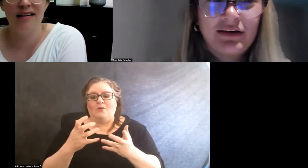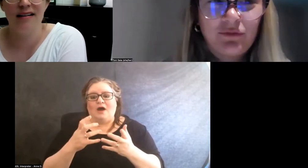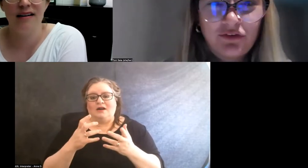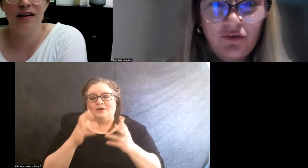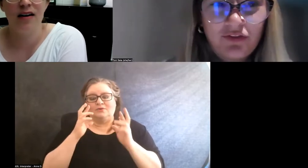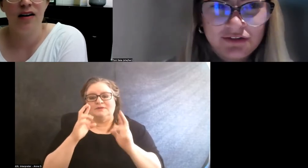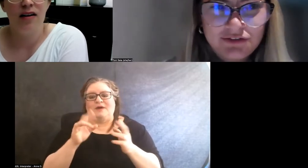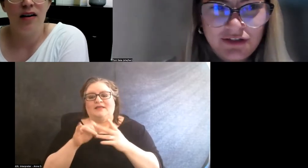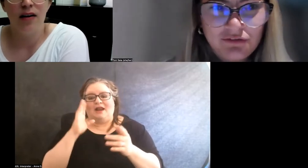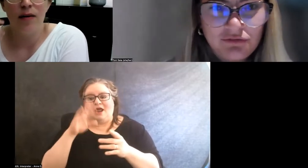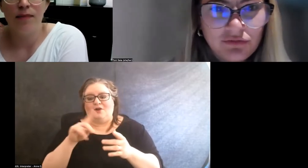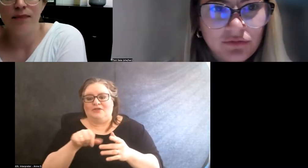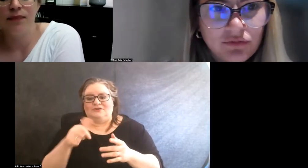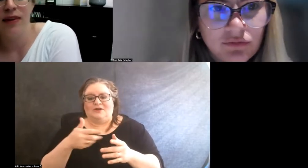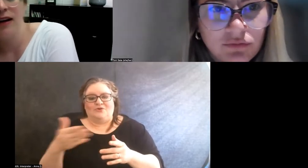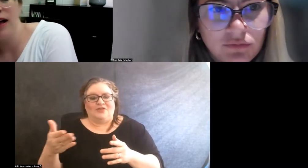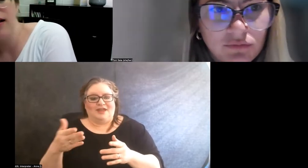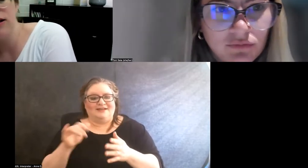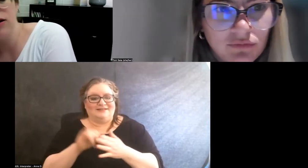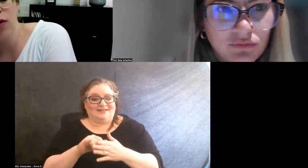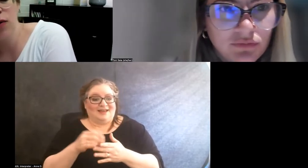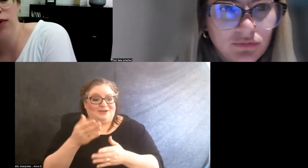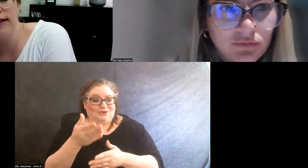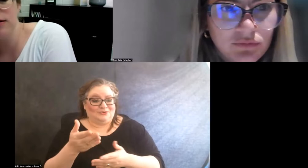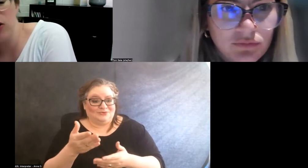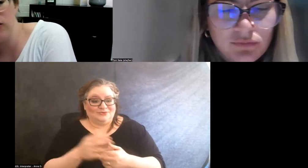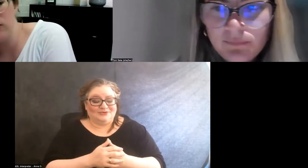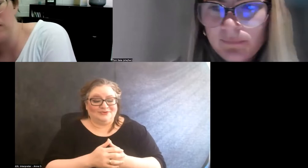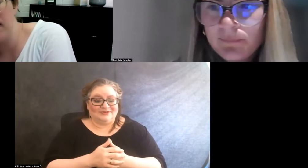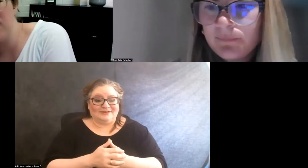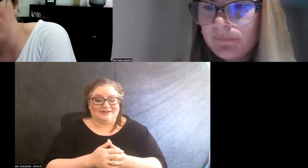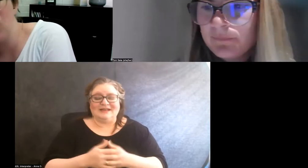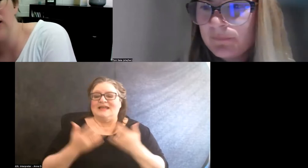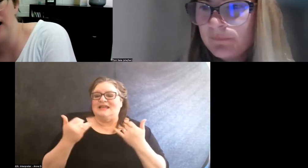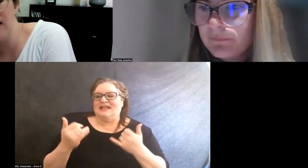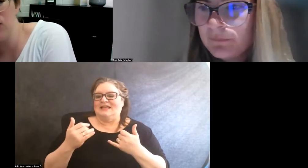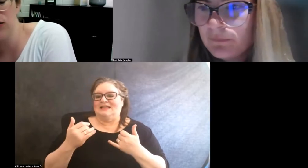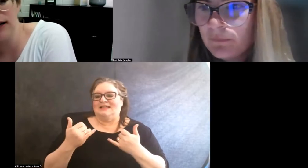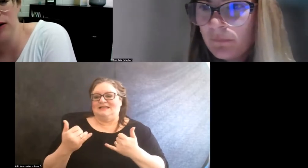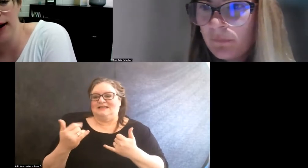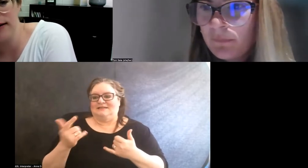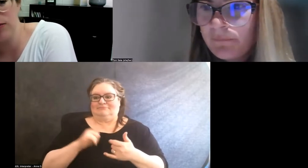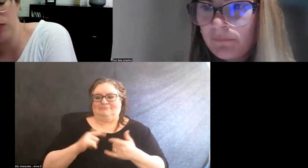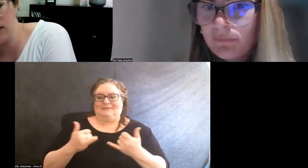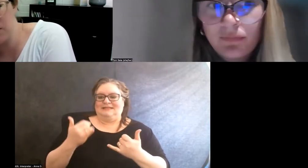I know there's other things that you. So this is Margaret speaking. Toni, I know you said you had some thoughts